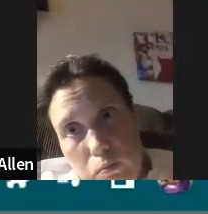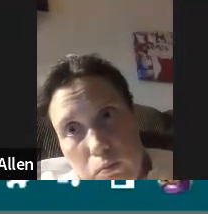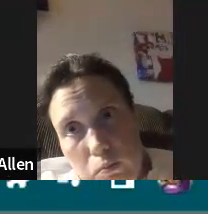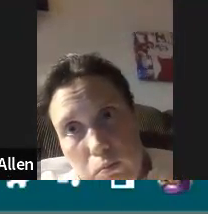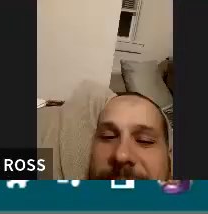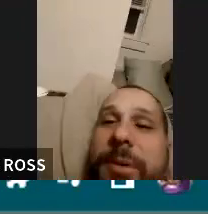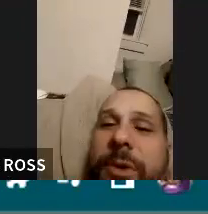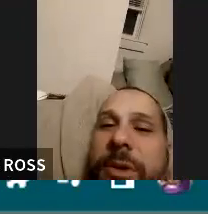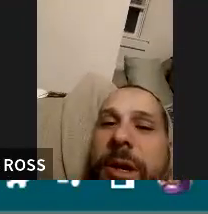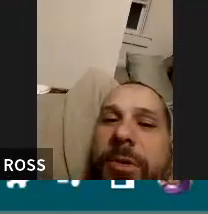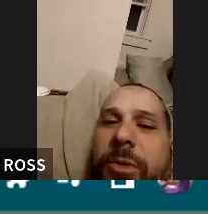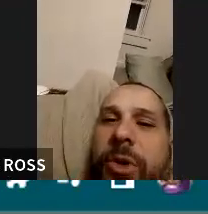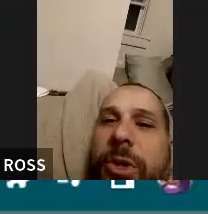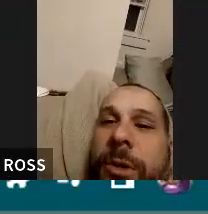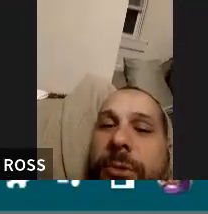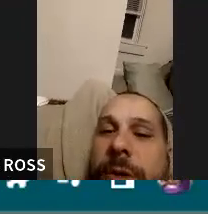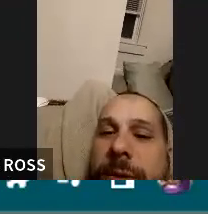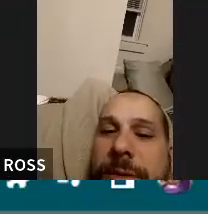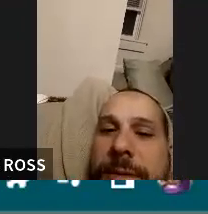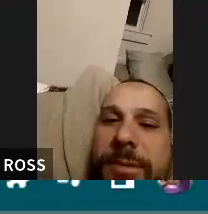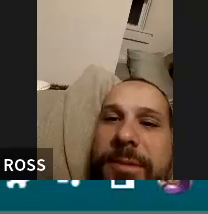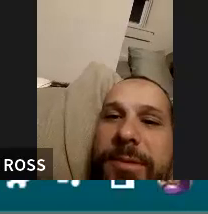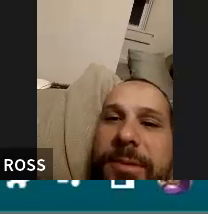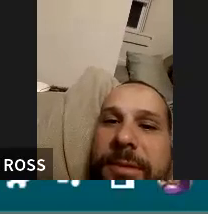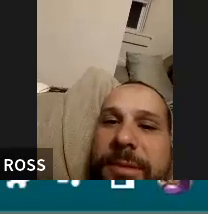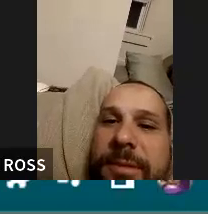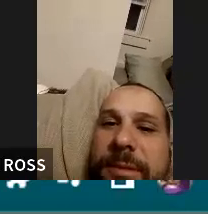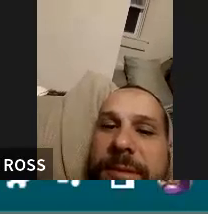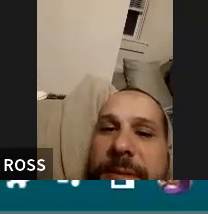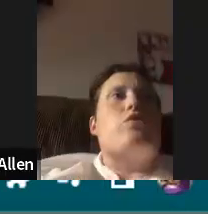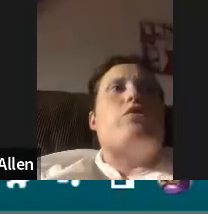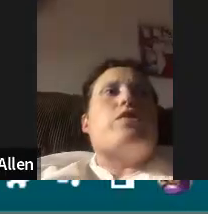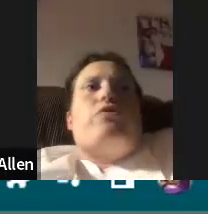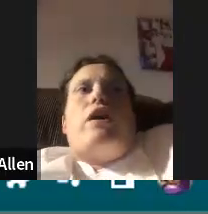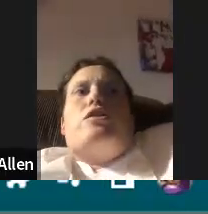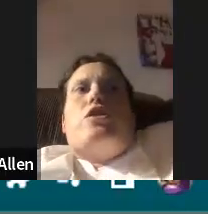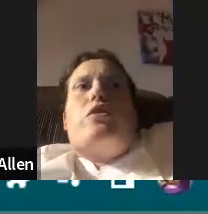: That is a long day. : Yeah.